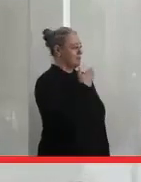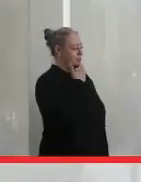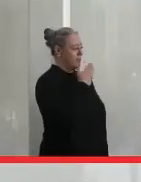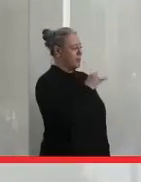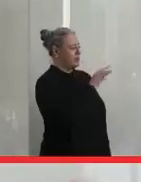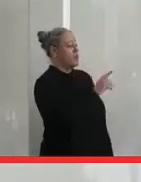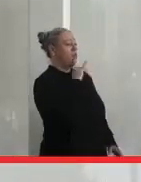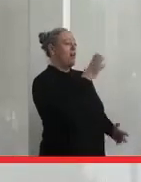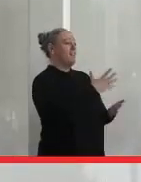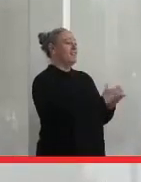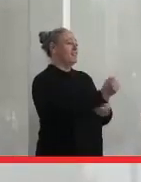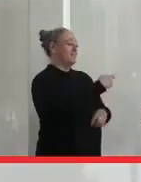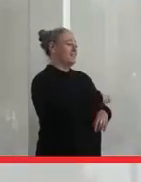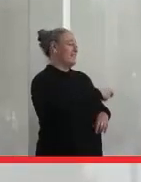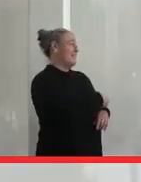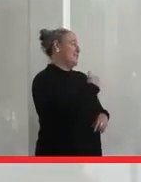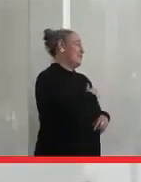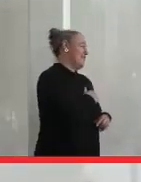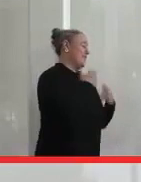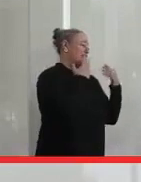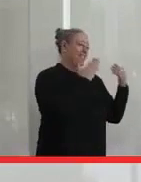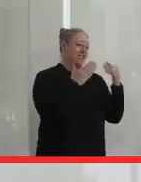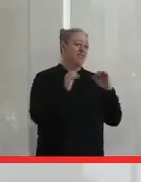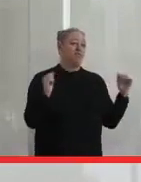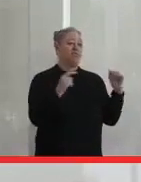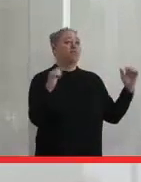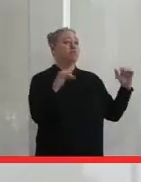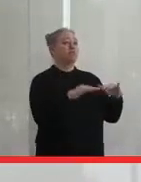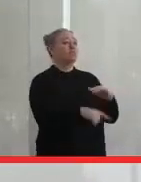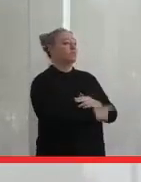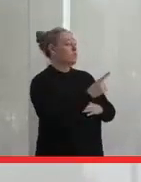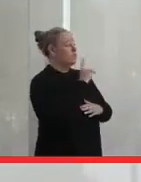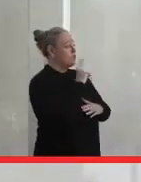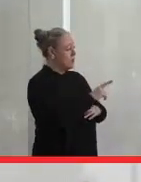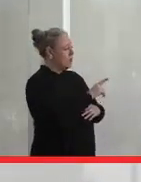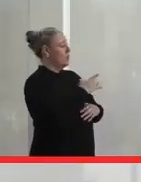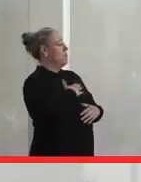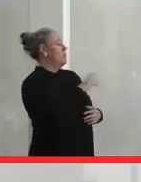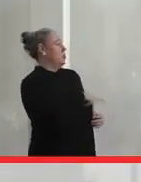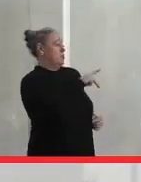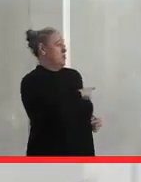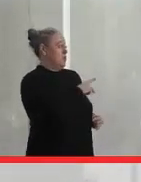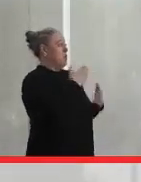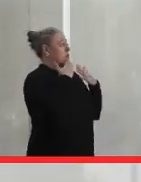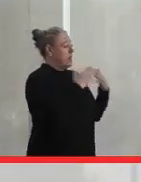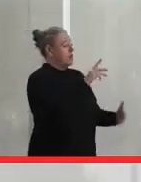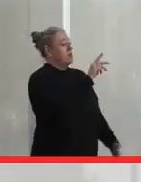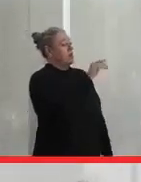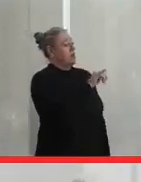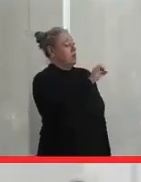We're out of time. Thanks, everybody, for coming. I want to just personally thank the Tyendinaga Land Defenders.